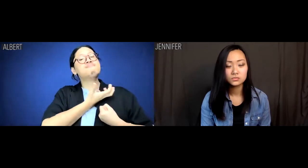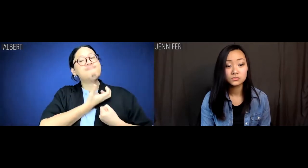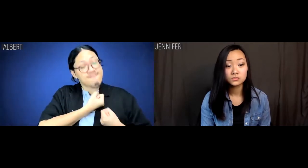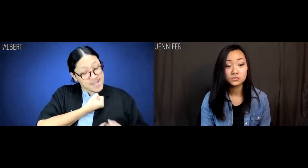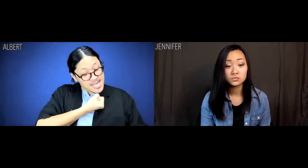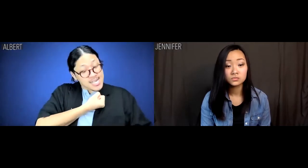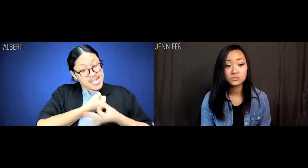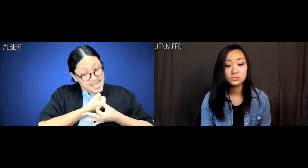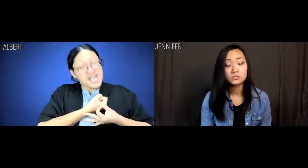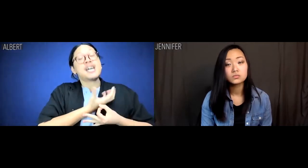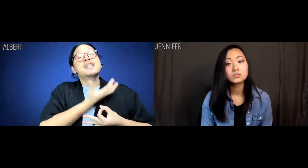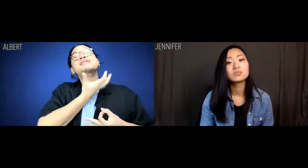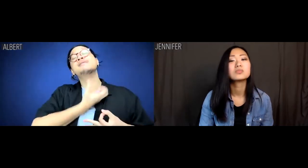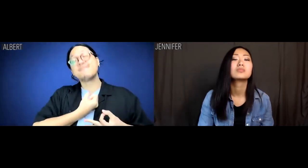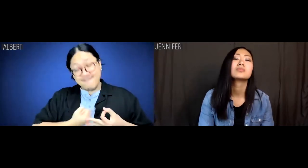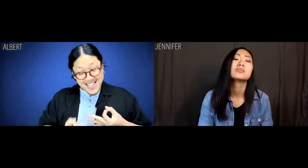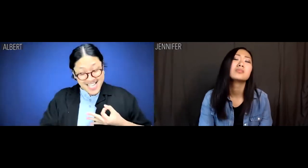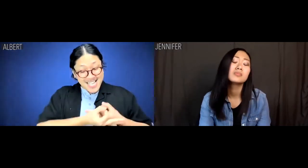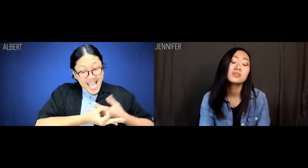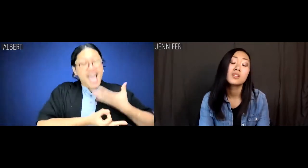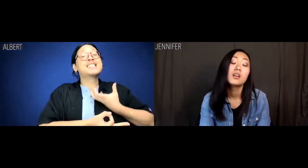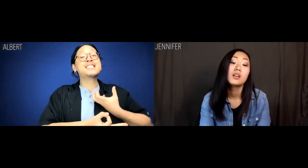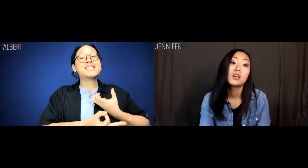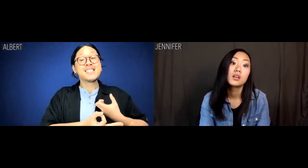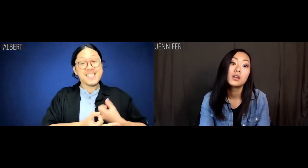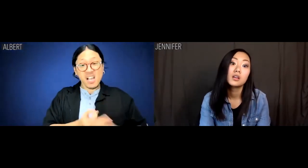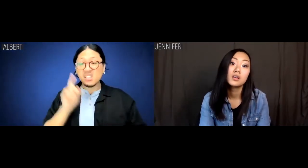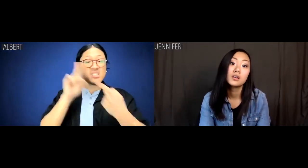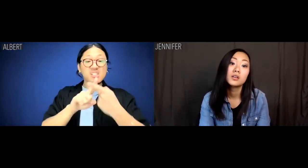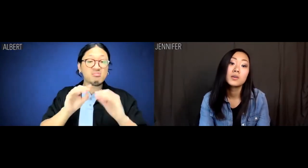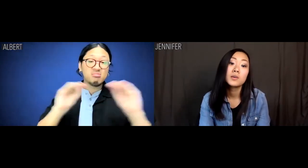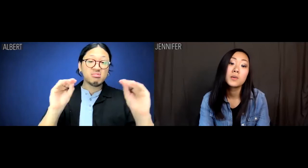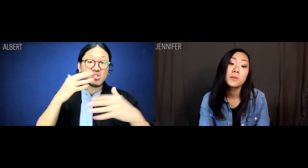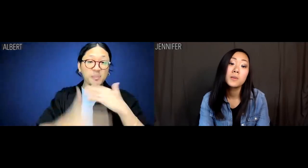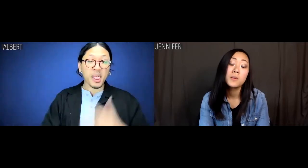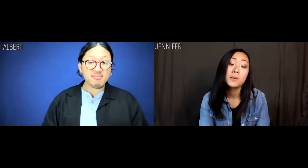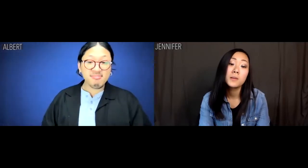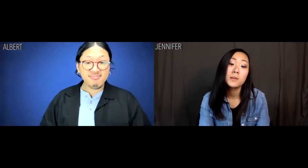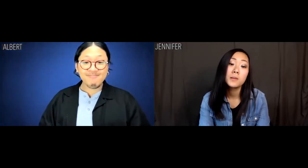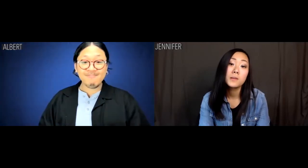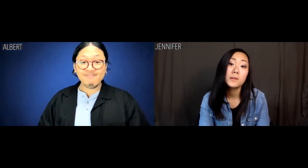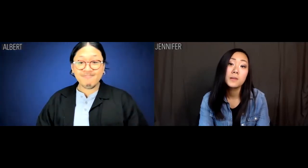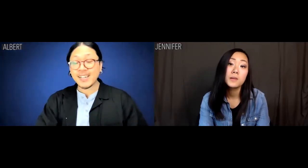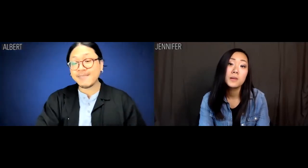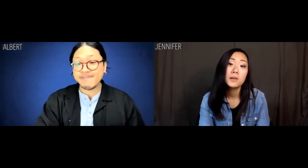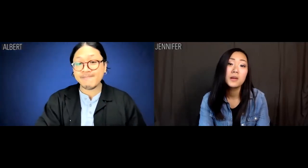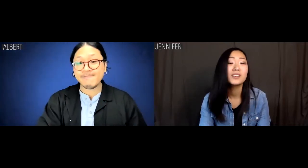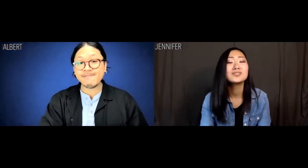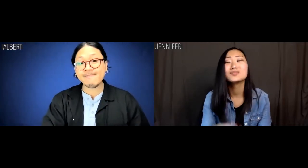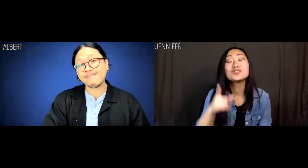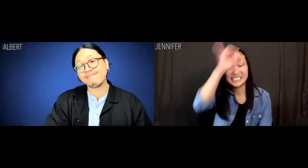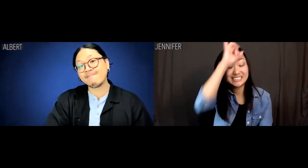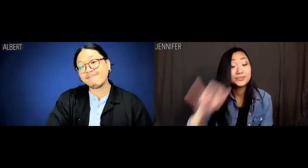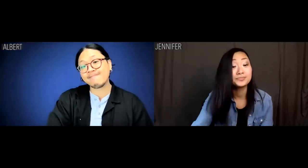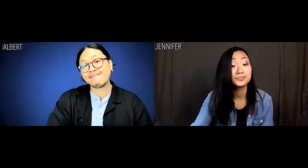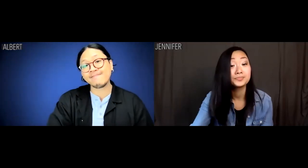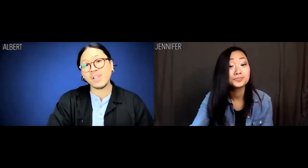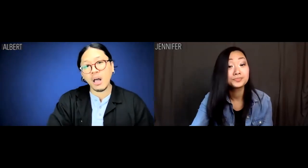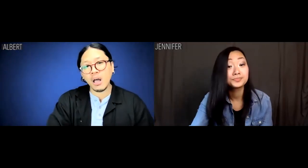And then the ulcer will form a mini ulcer and the mini ulcer will hold that in, and so on and so on, until there's no blood. Jennifer: You're an idiot.